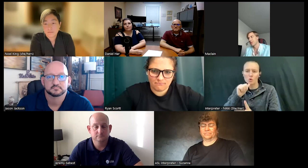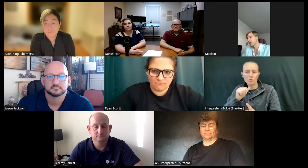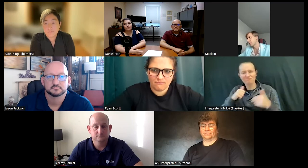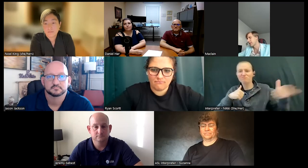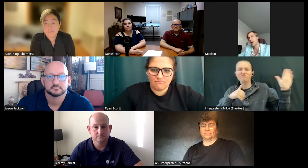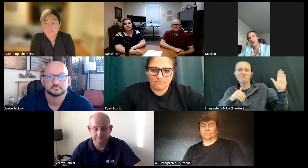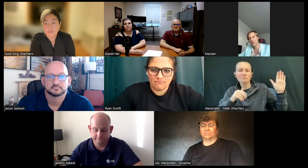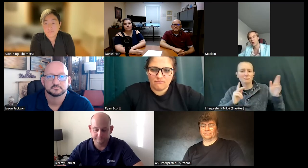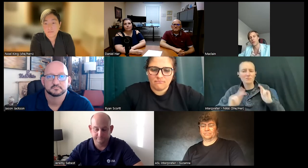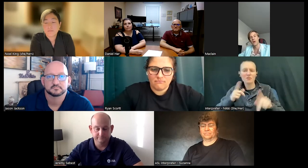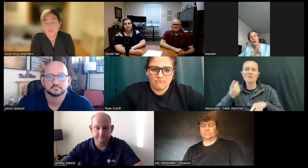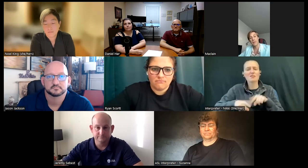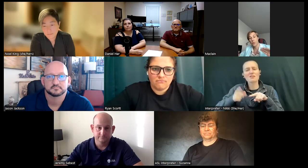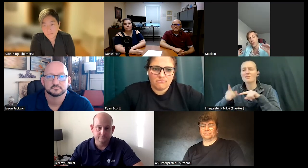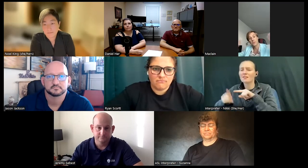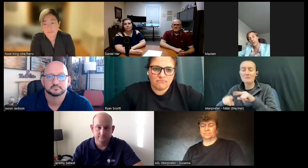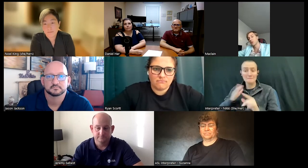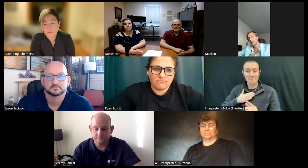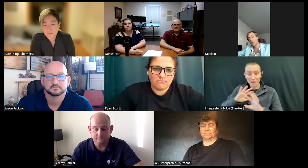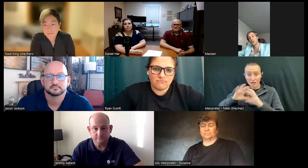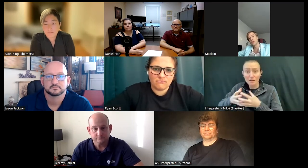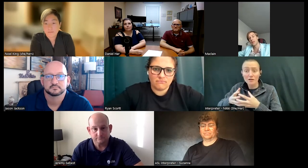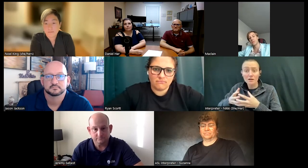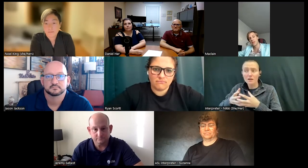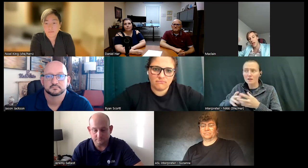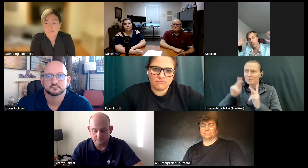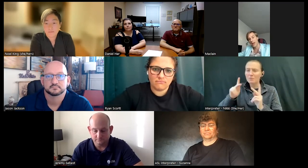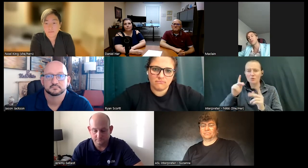people like that on my circle are people who have big big dreams and work every